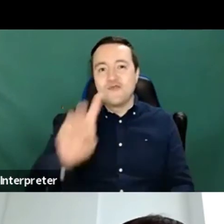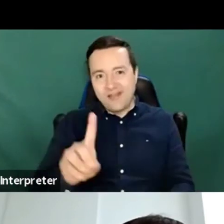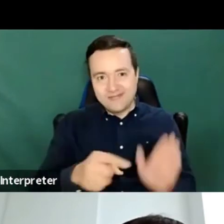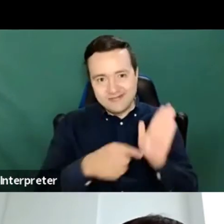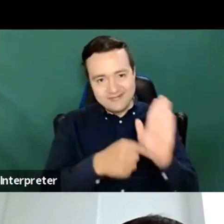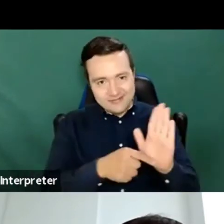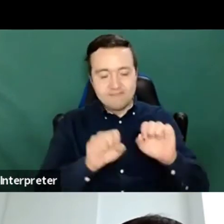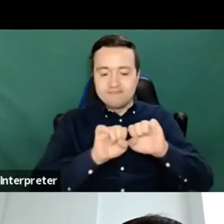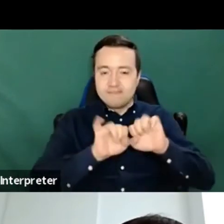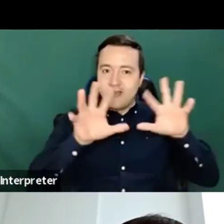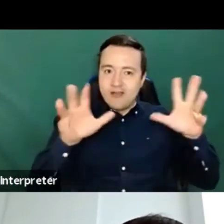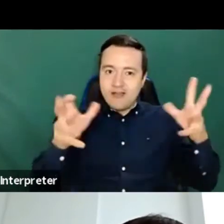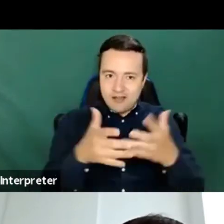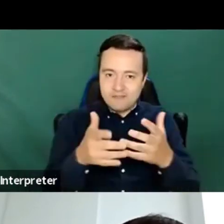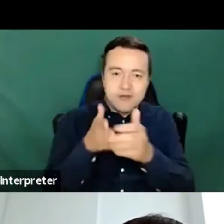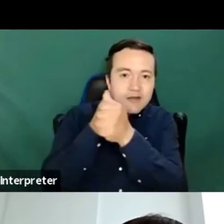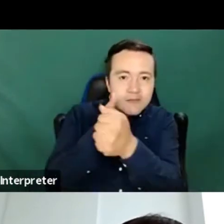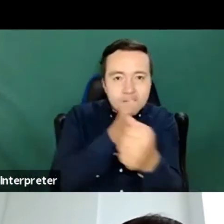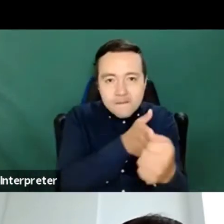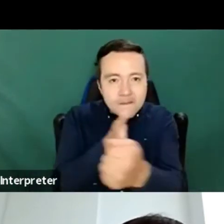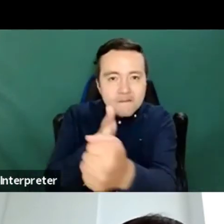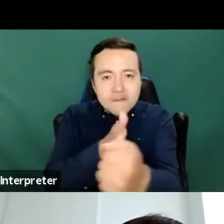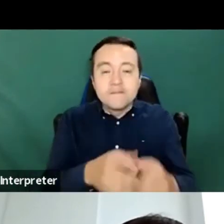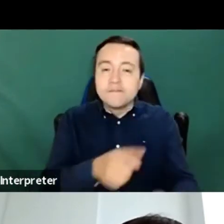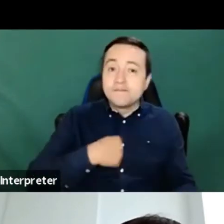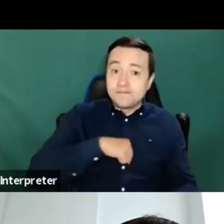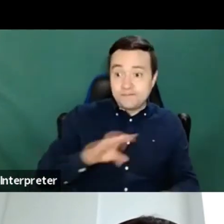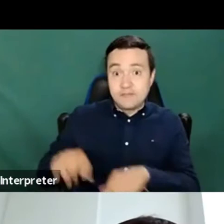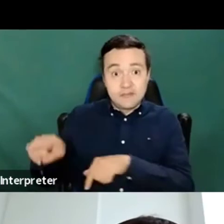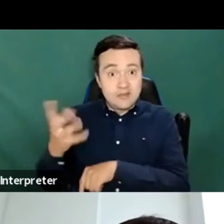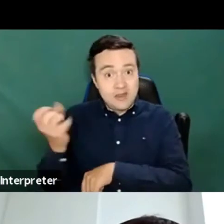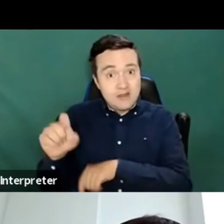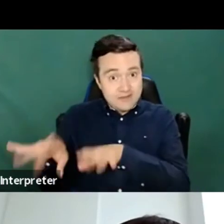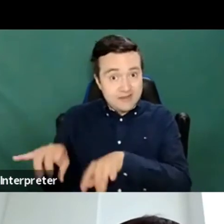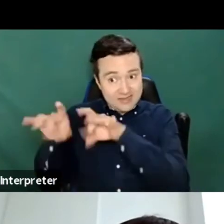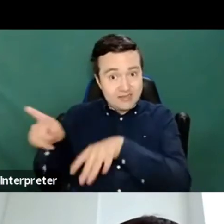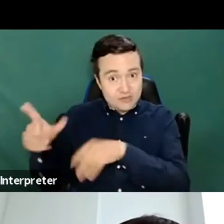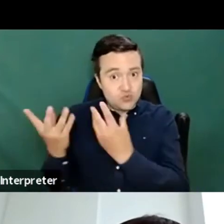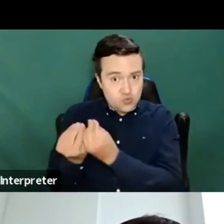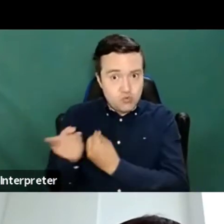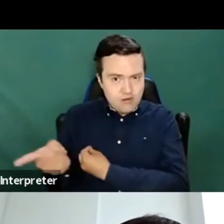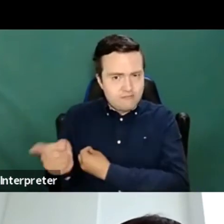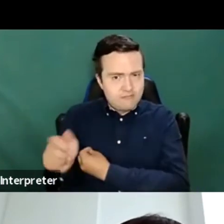I mean, in our group we had someone from Australia which wasn't the sort of best group but she was saying something similar as well.